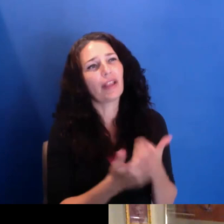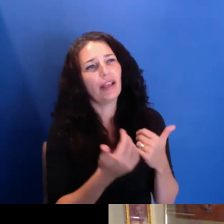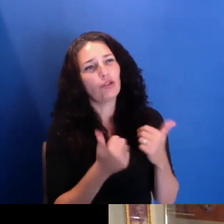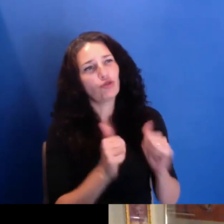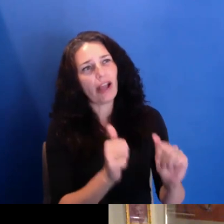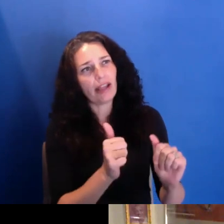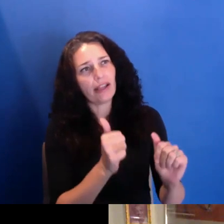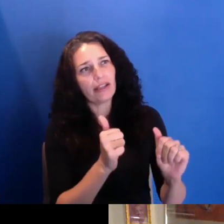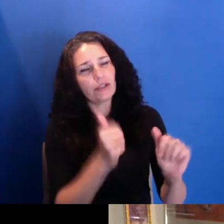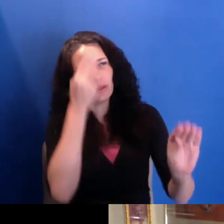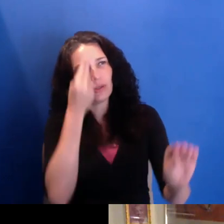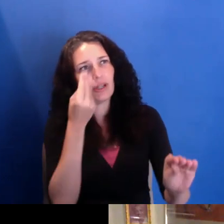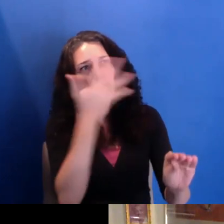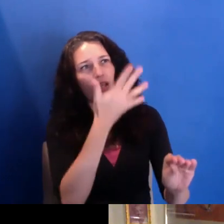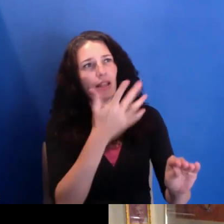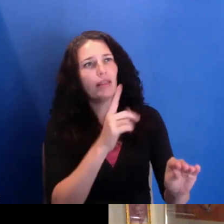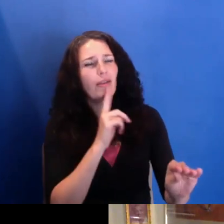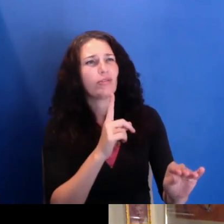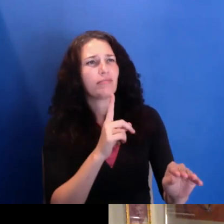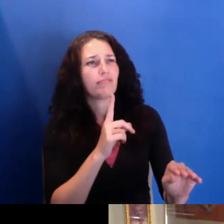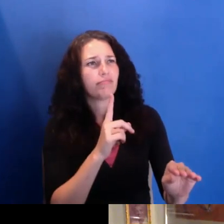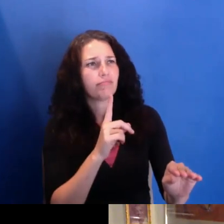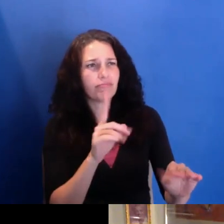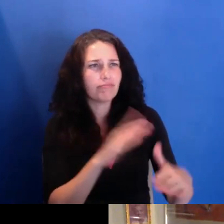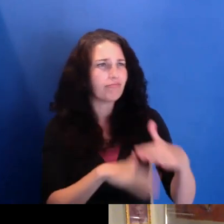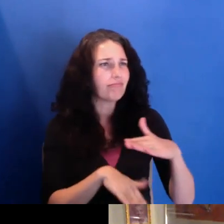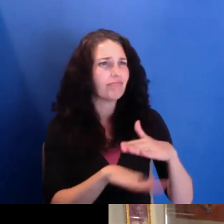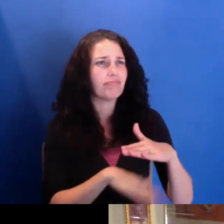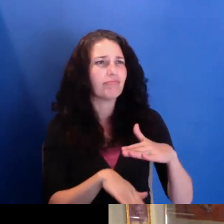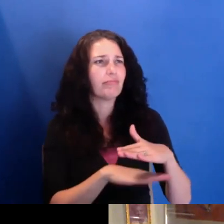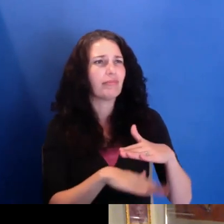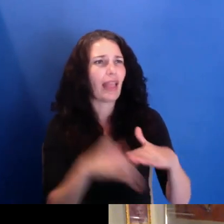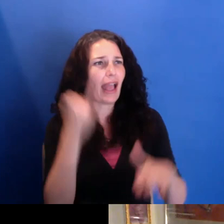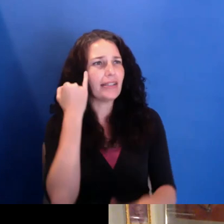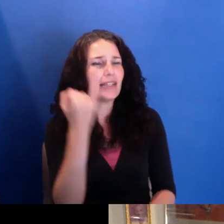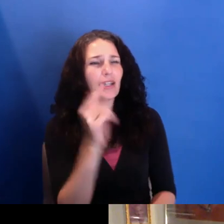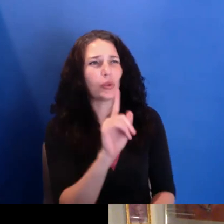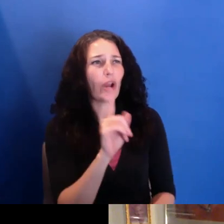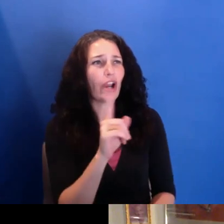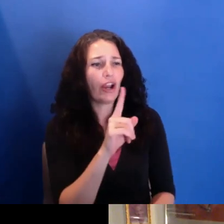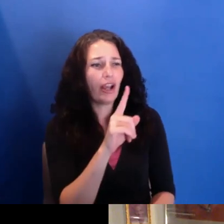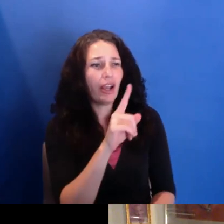validated, can be nurtured, can be resourced, and where a space can be created for you to take